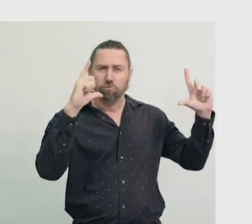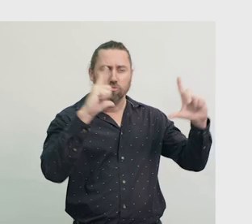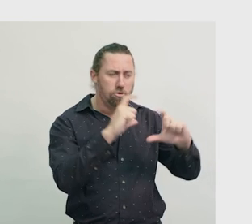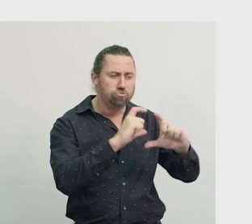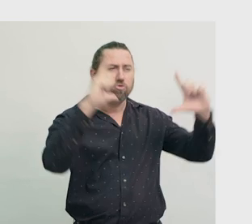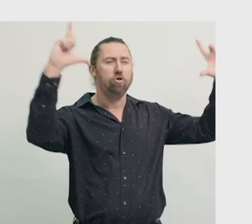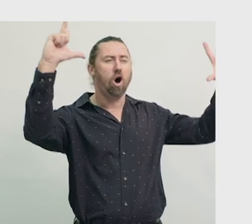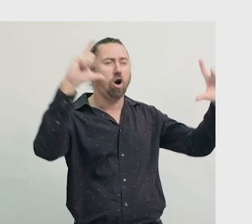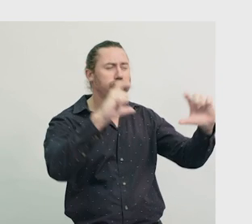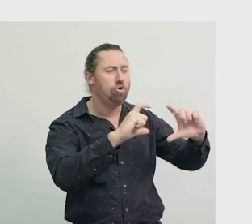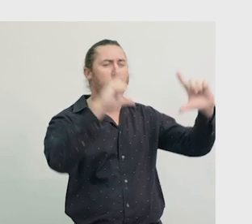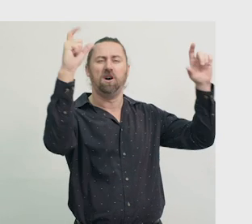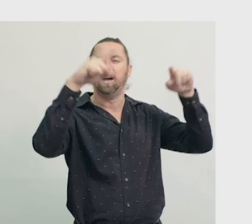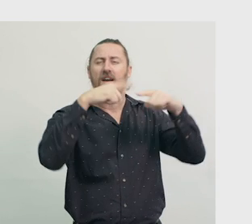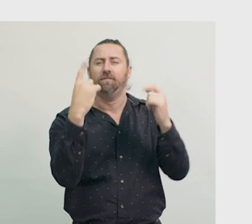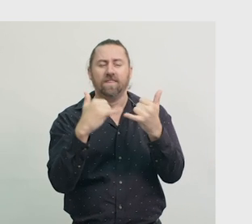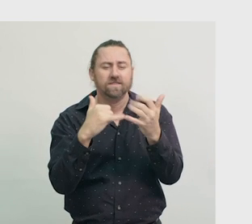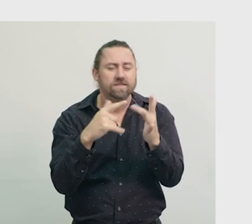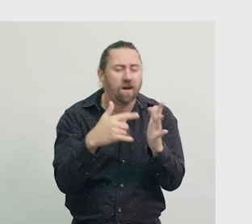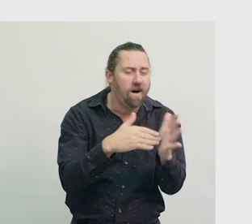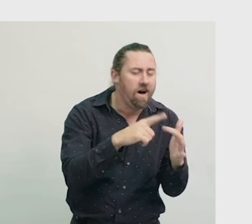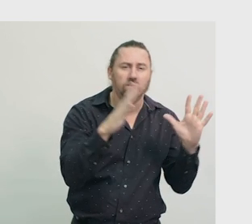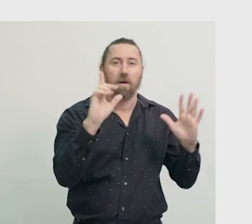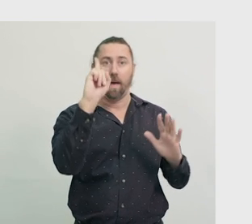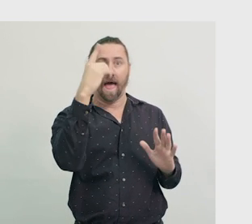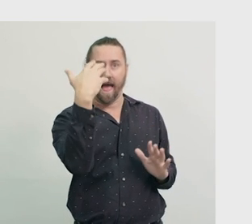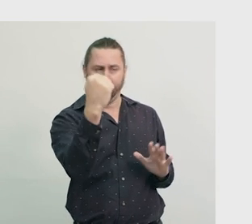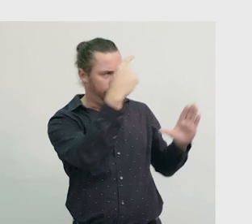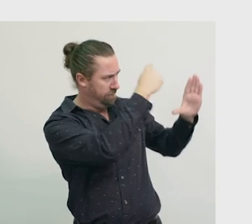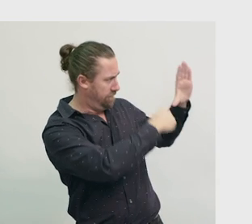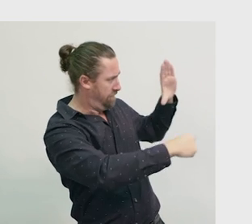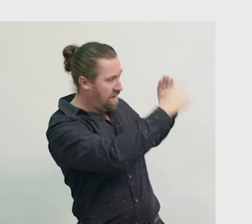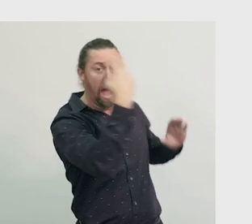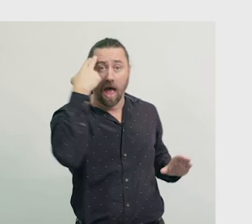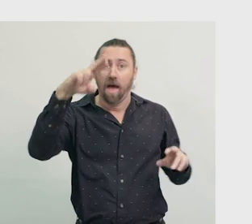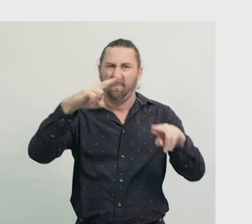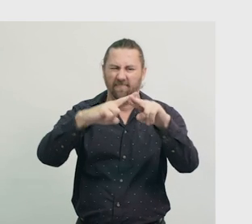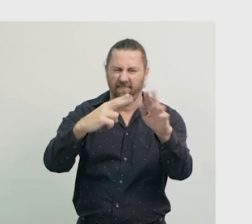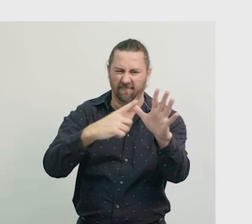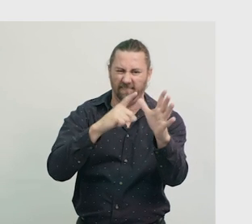But the one thing they have in common is a face. On the face of a clock, you will see numbers.